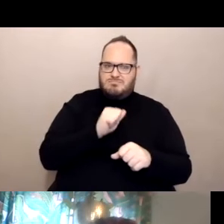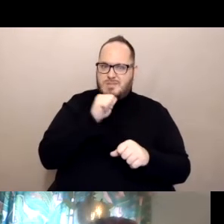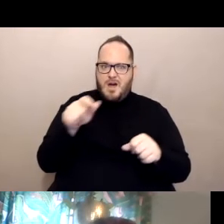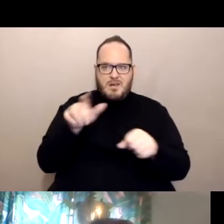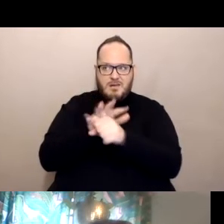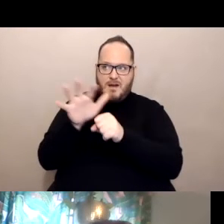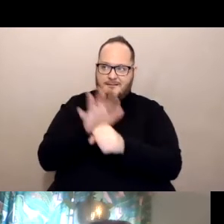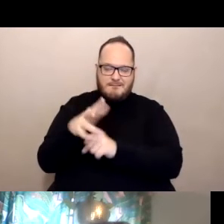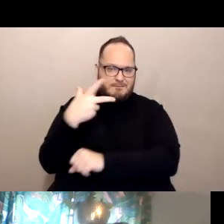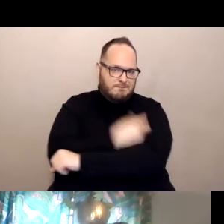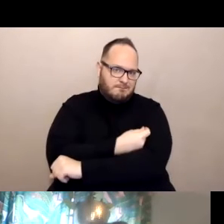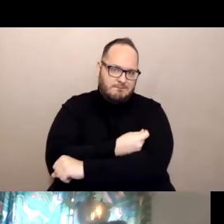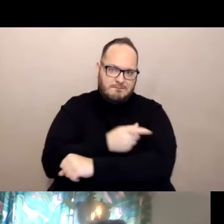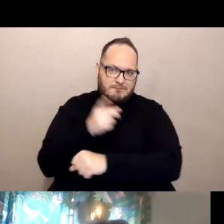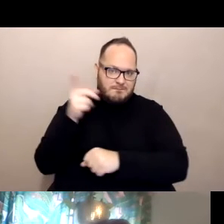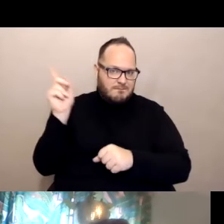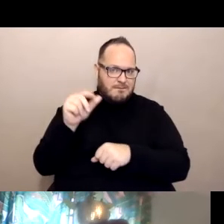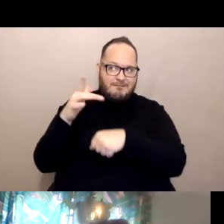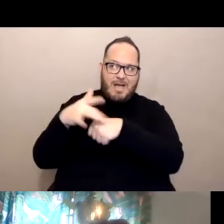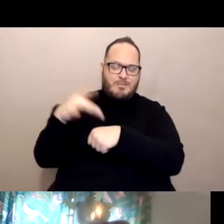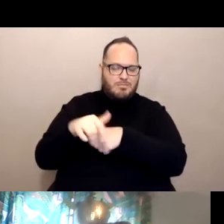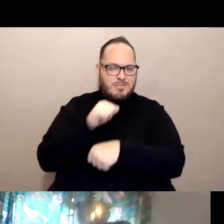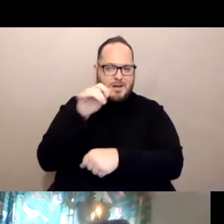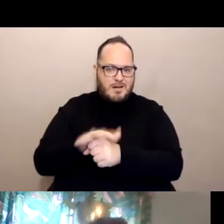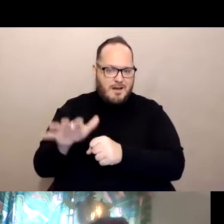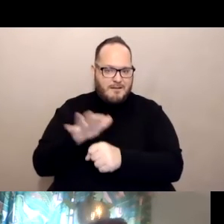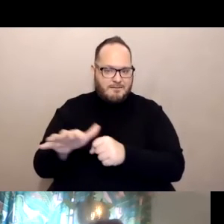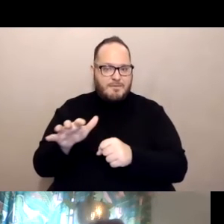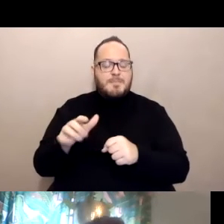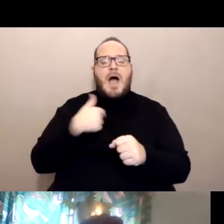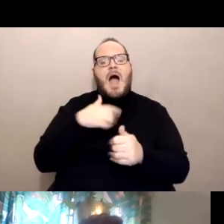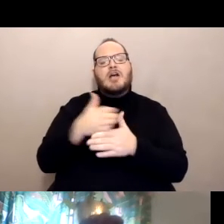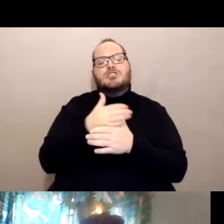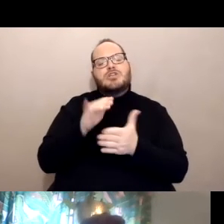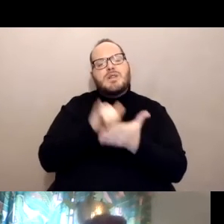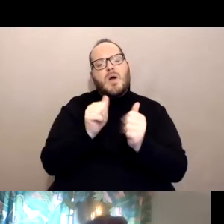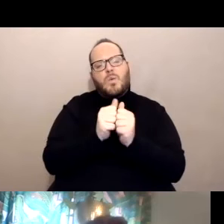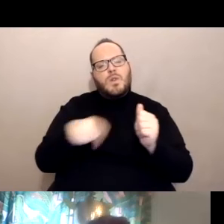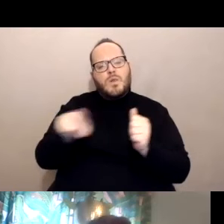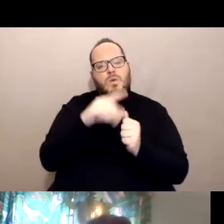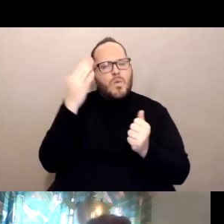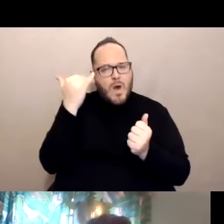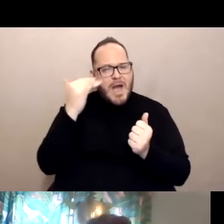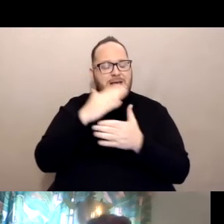And I'm sharing this with you because some people are talking about how hard it is to get an appointment to get your COVID vaccine.